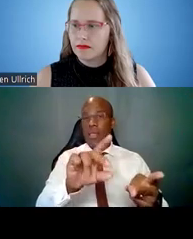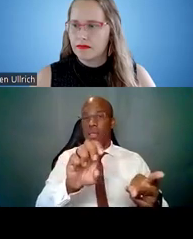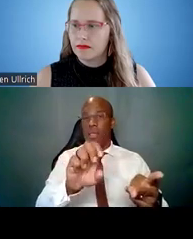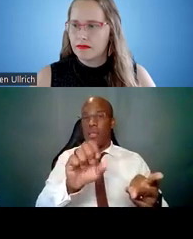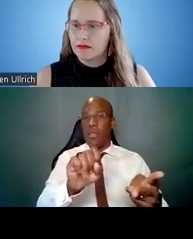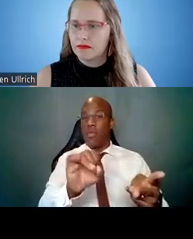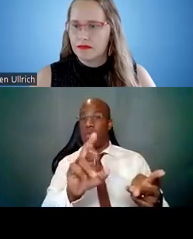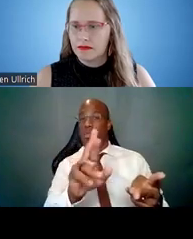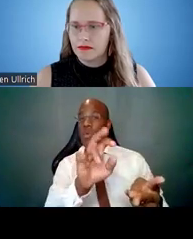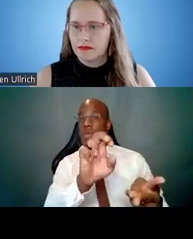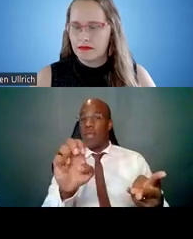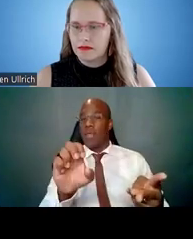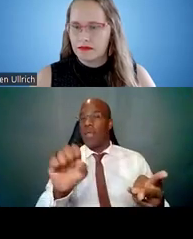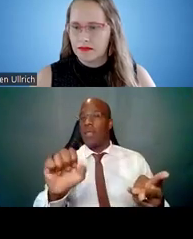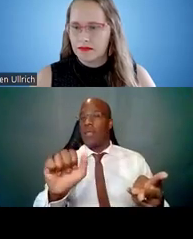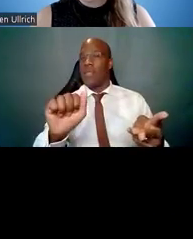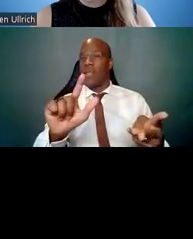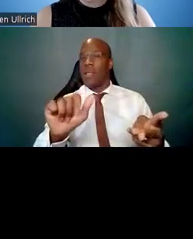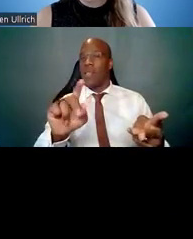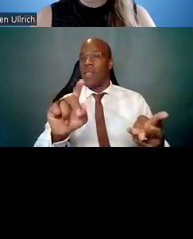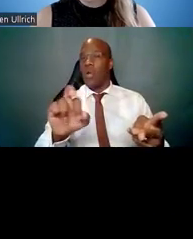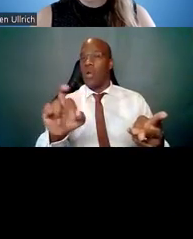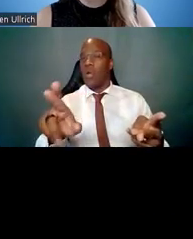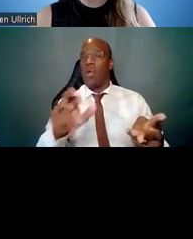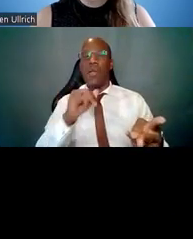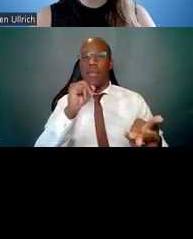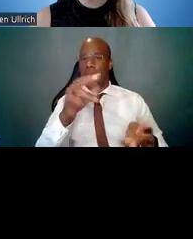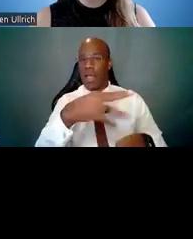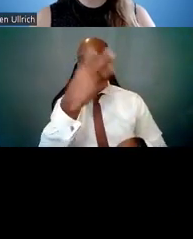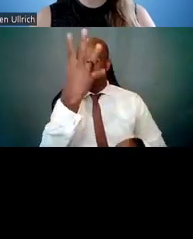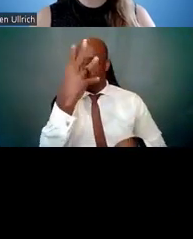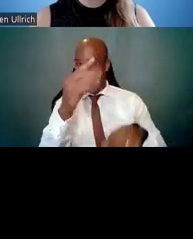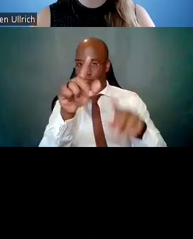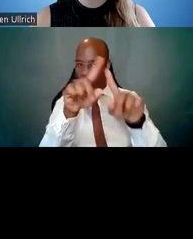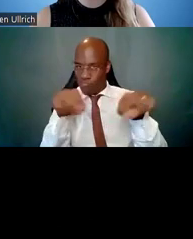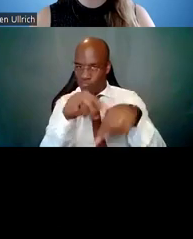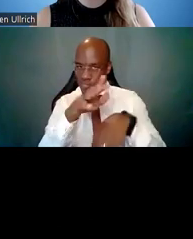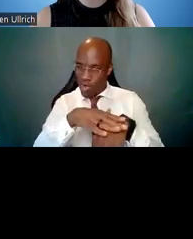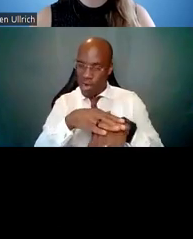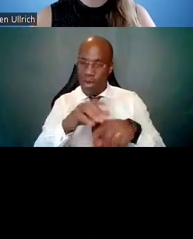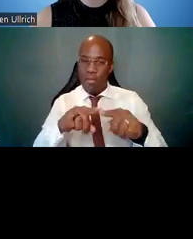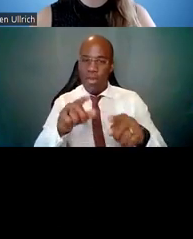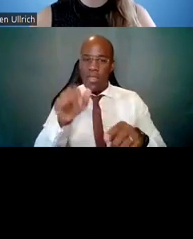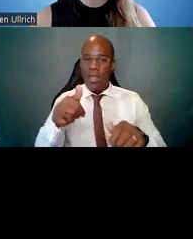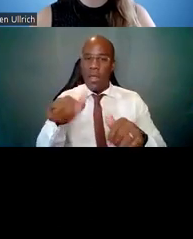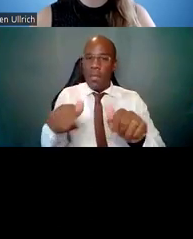but they are behind the scenes helping us to answer questions in the Q and A box.